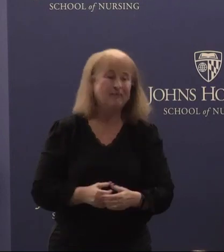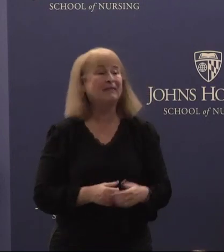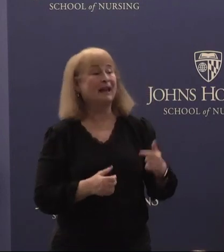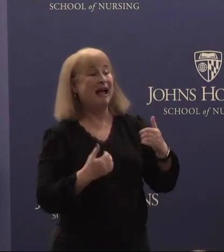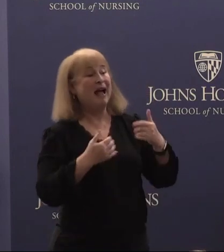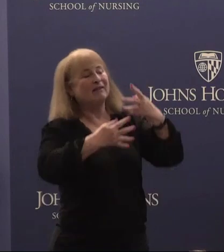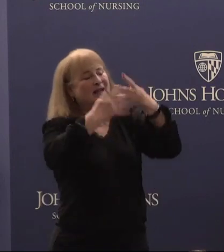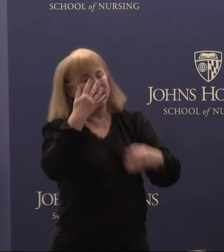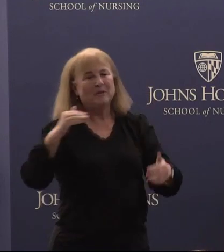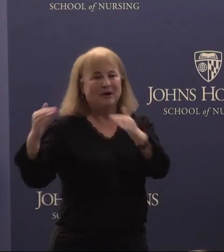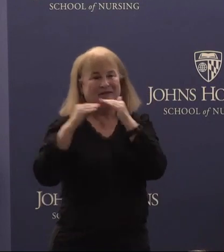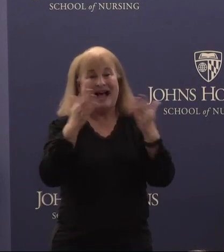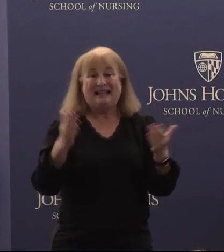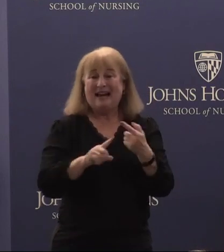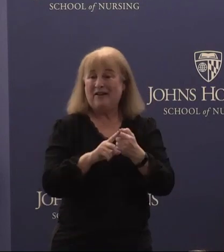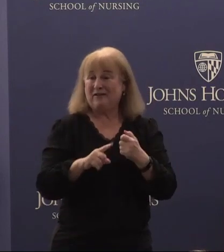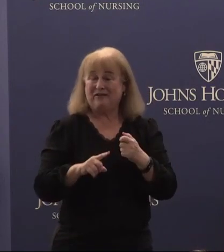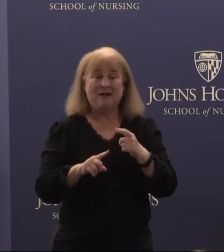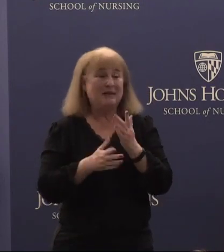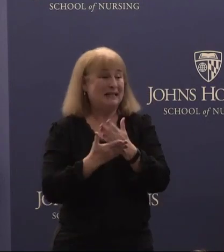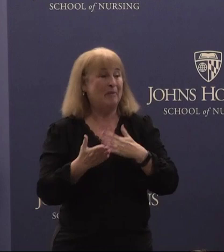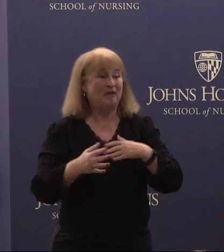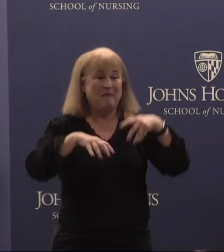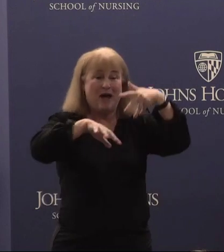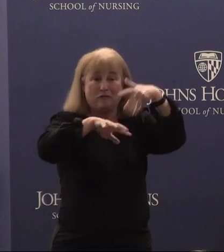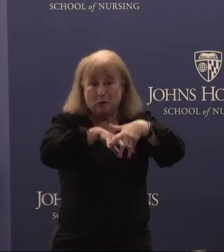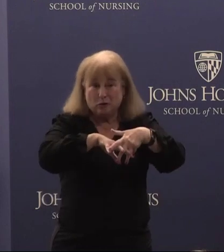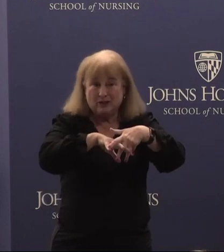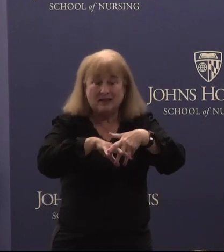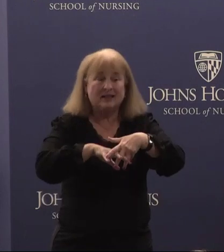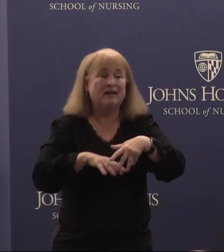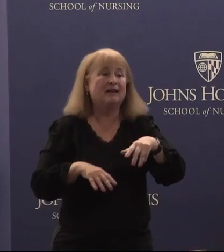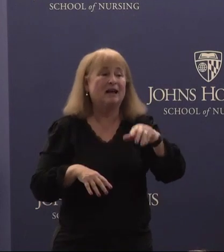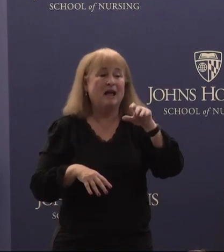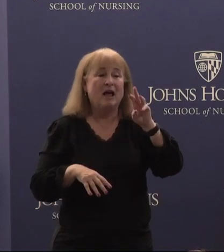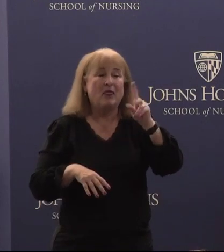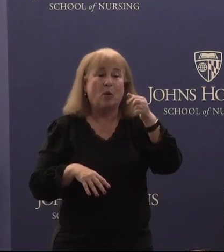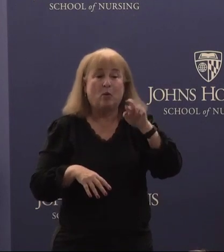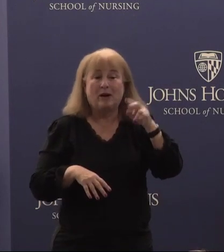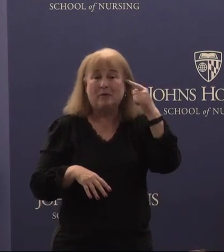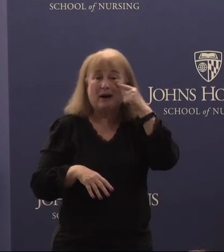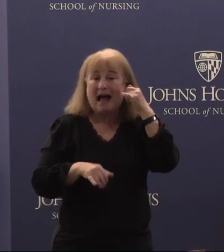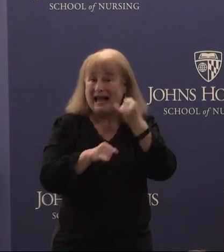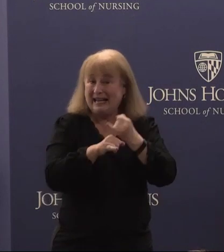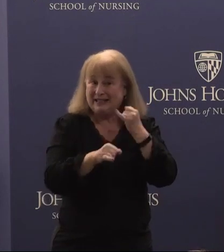of colleagues here from some of my roots at the Wilmer Eye Institute and I want to thank you all.